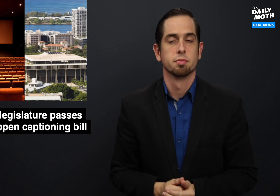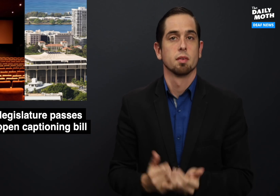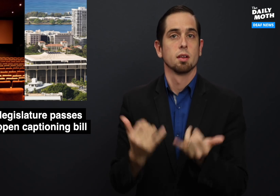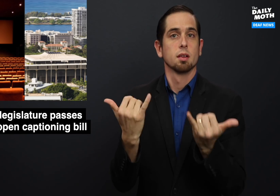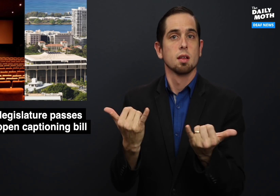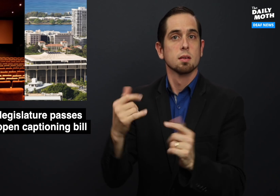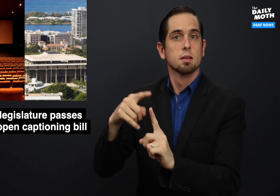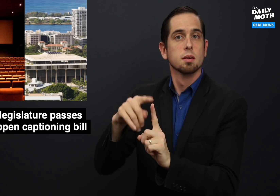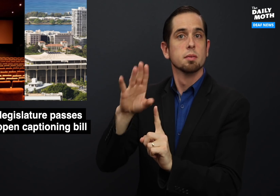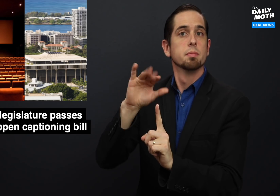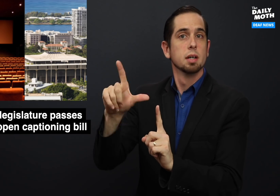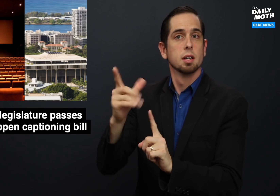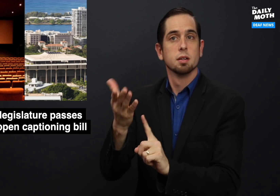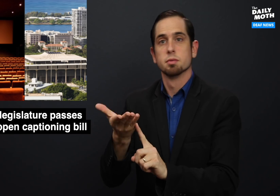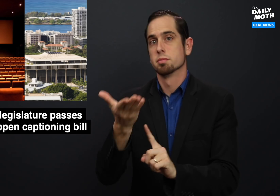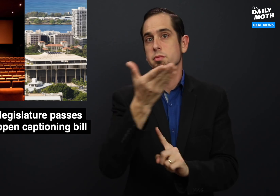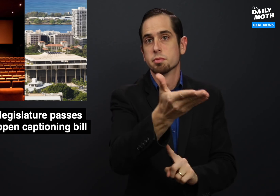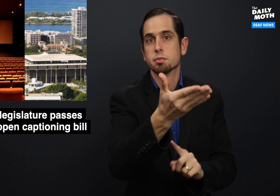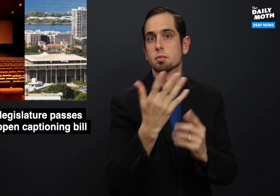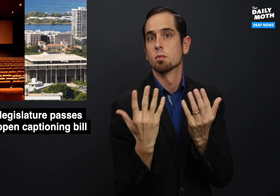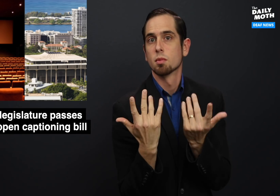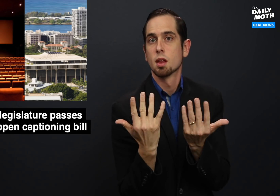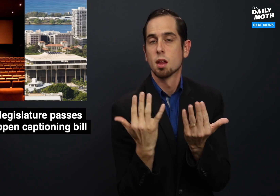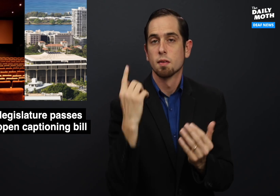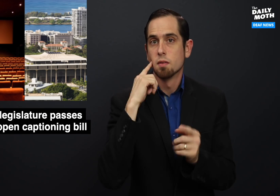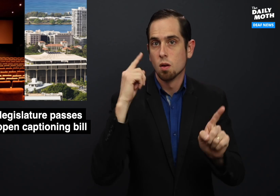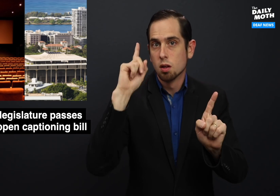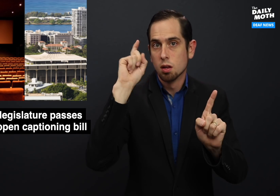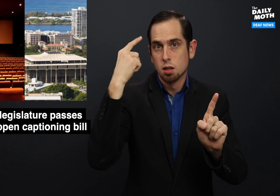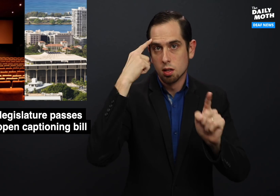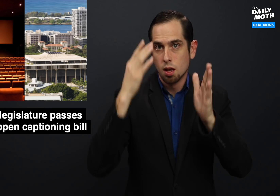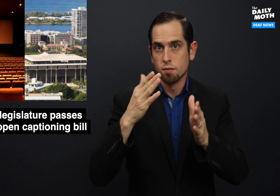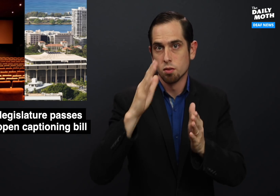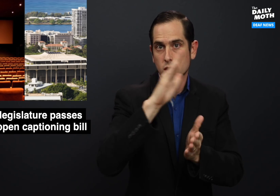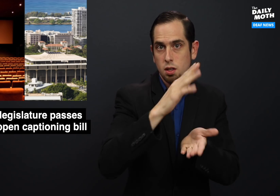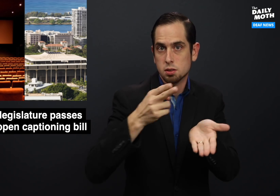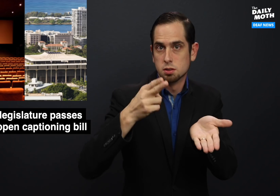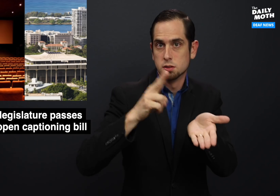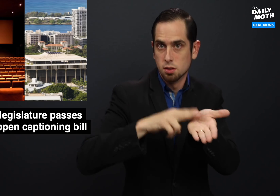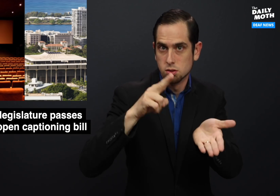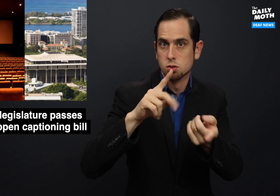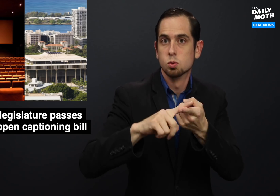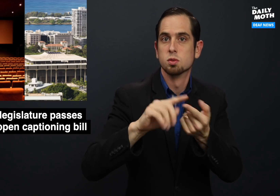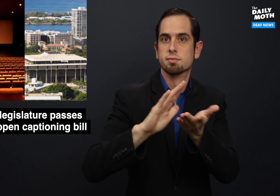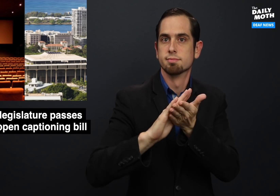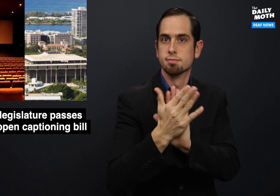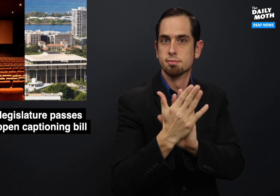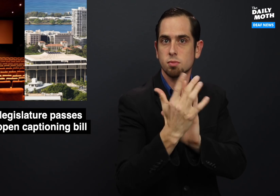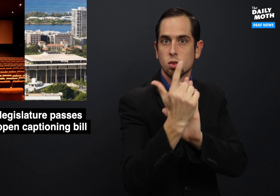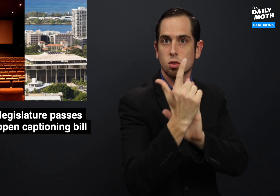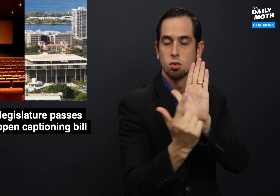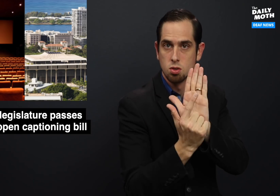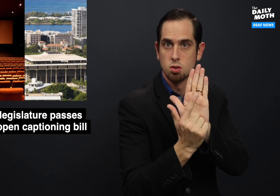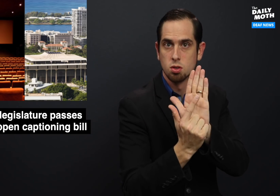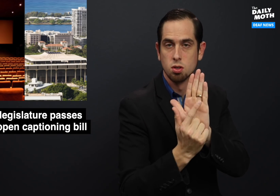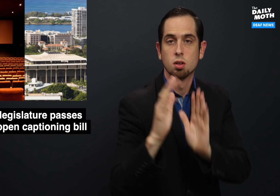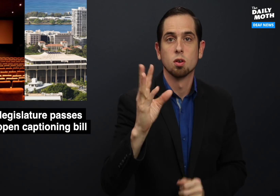The bill awaits the governor's signature to make it law.